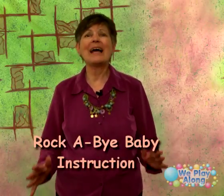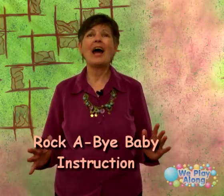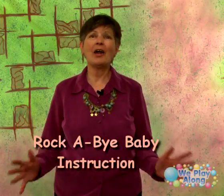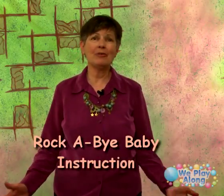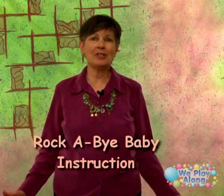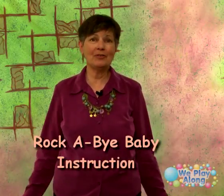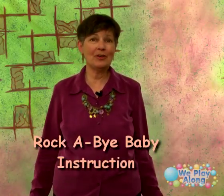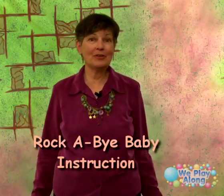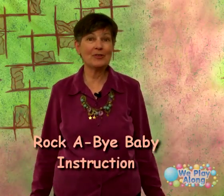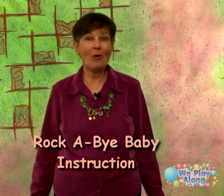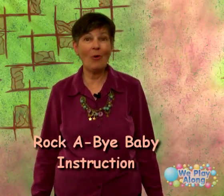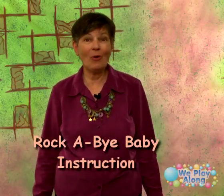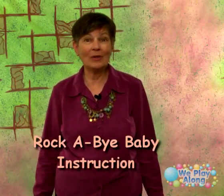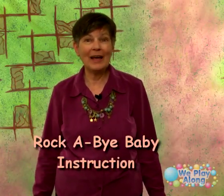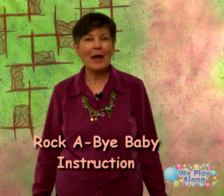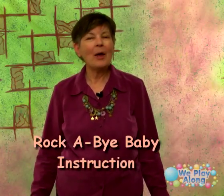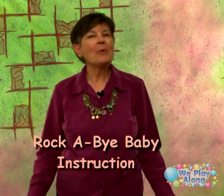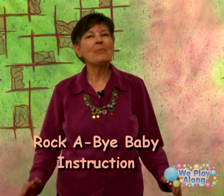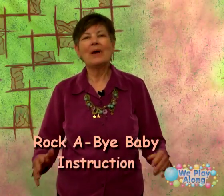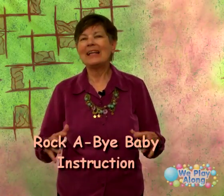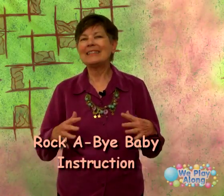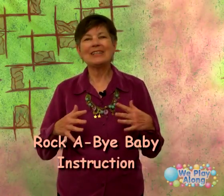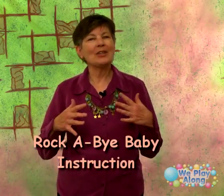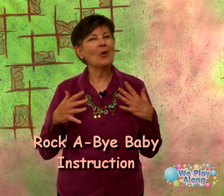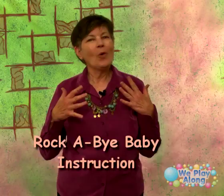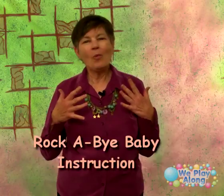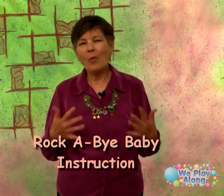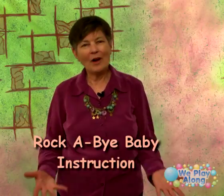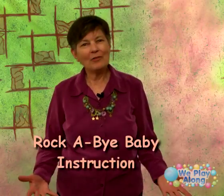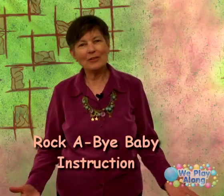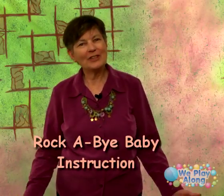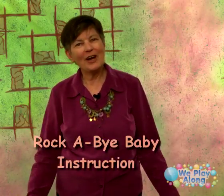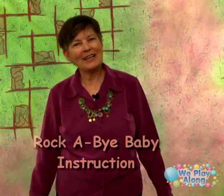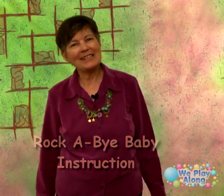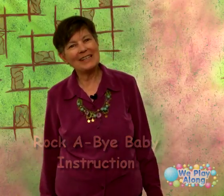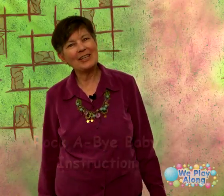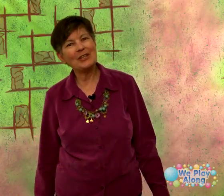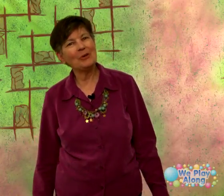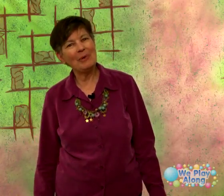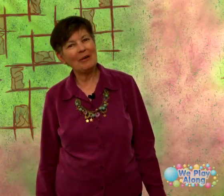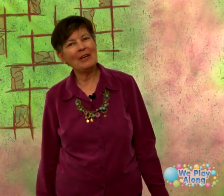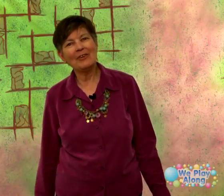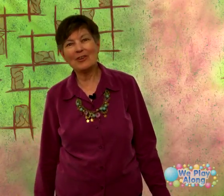hundreds of years old but it's such a wonderful song to sing to your baby or